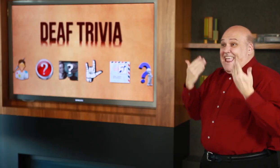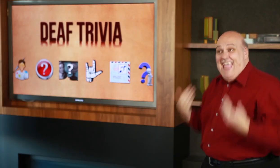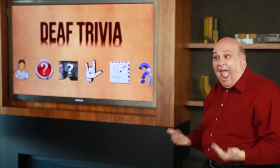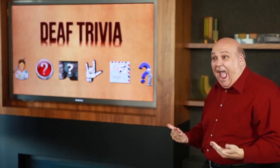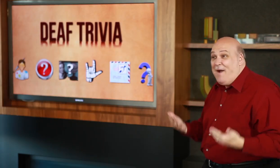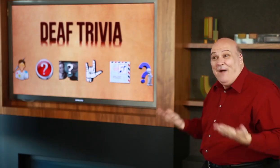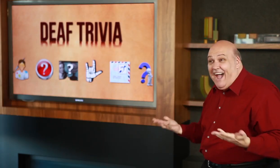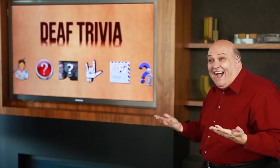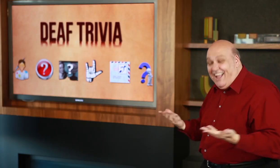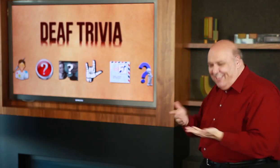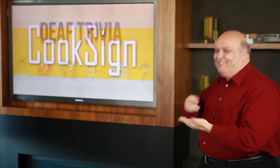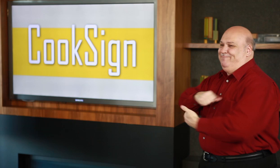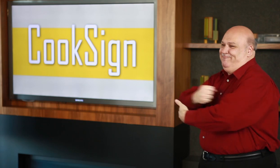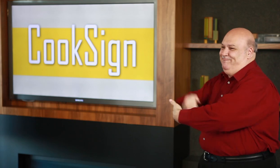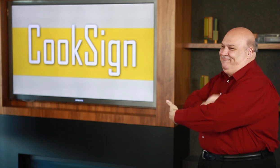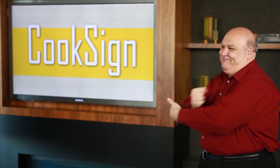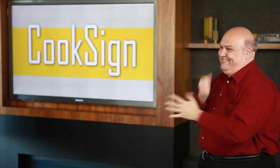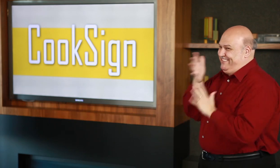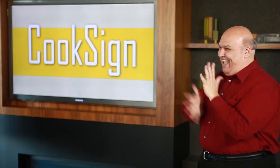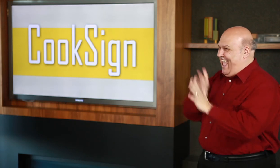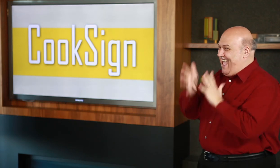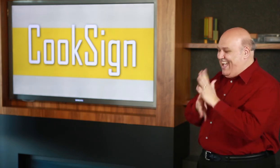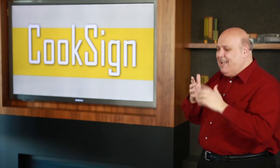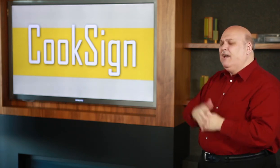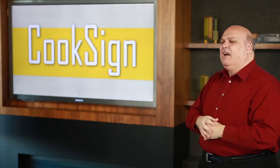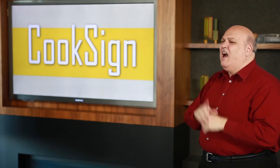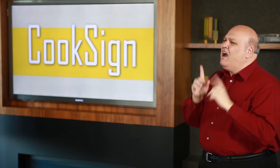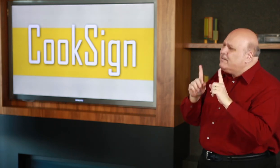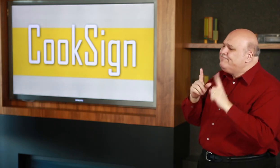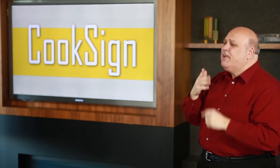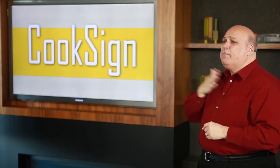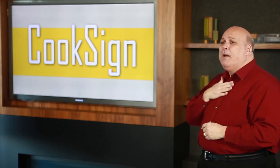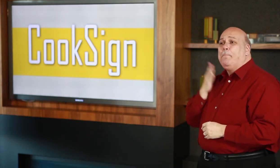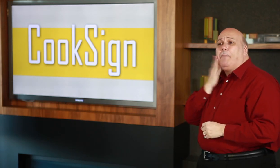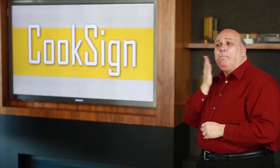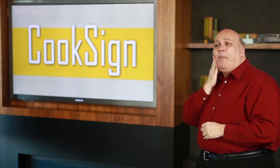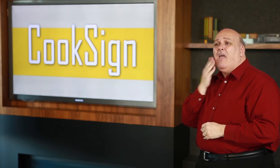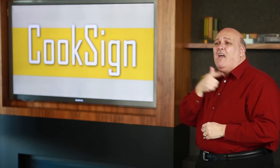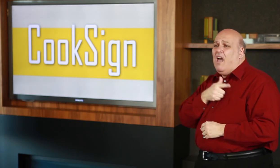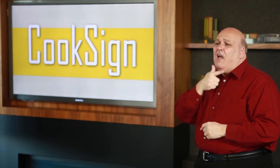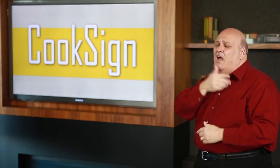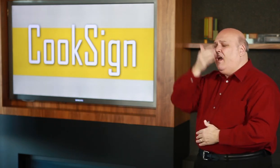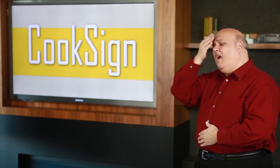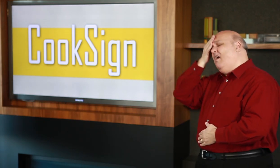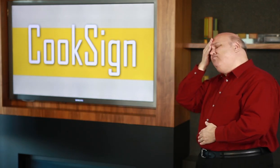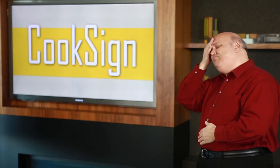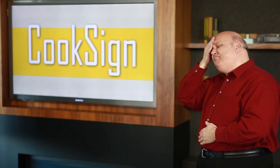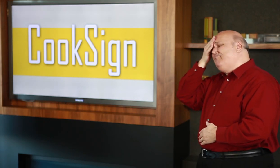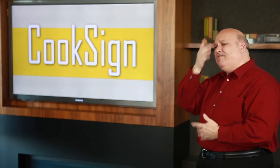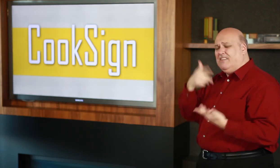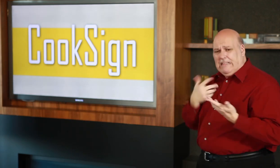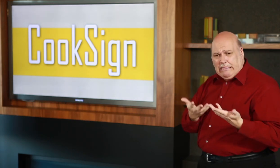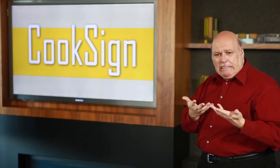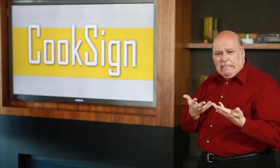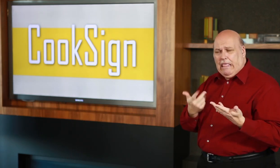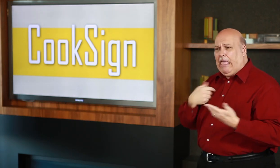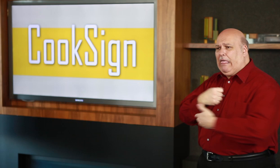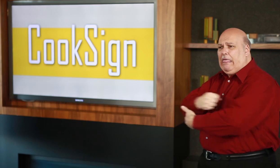Now, my mom is sick and I am thinking to make a soup for her but